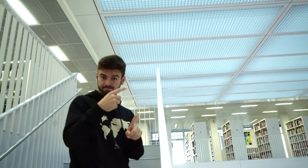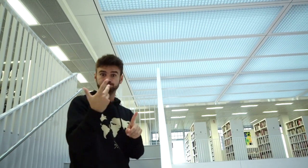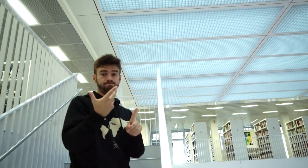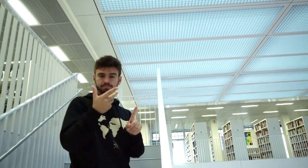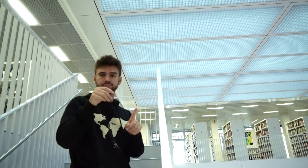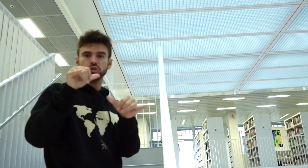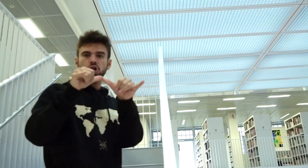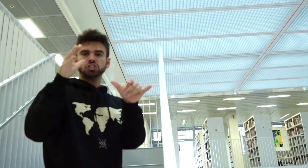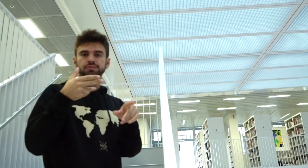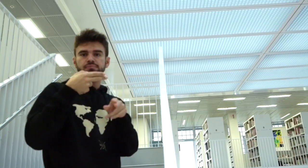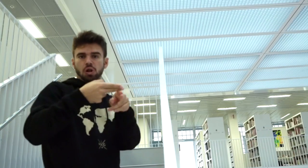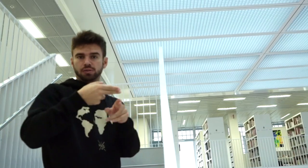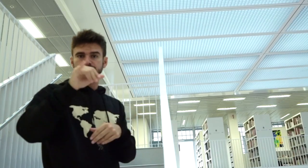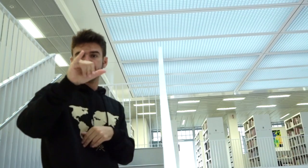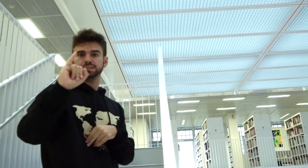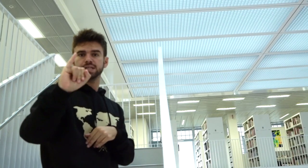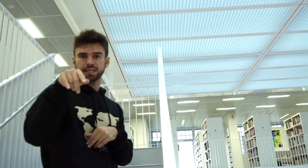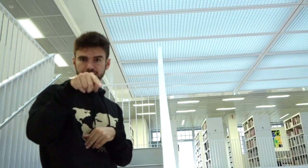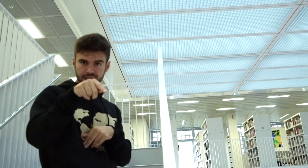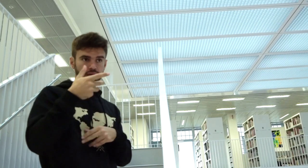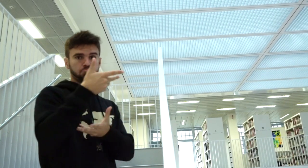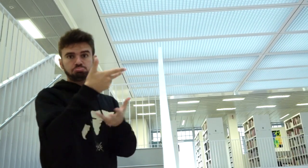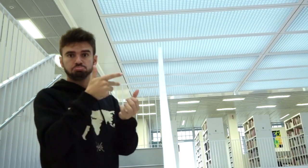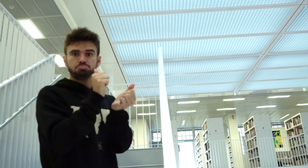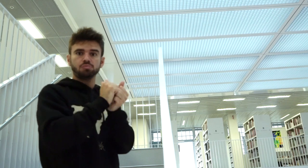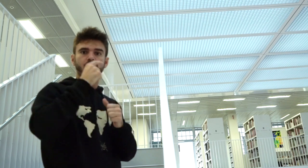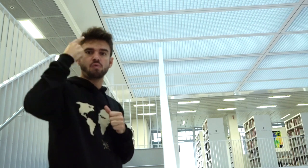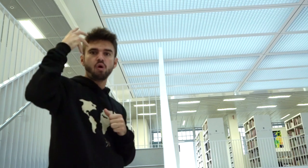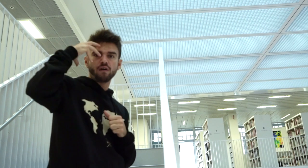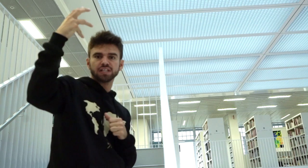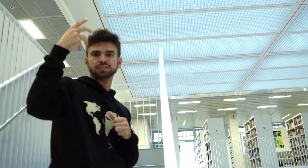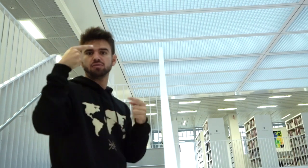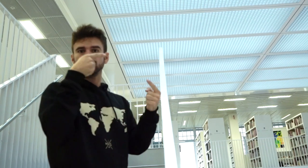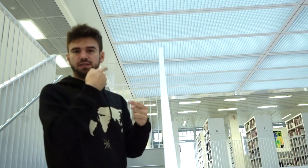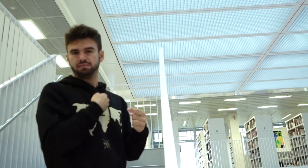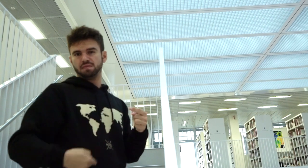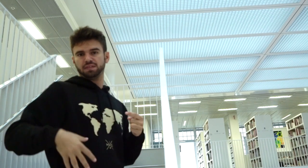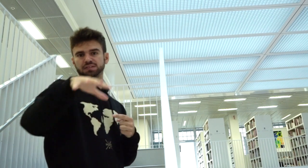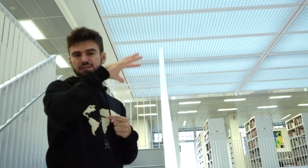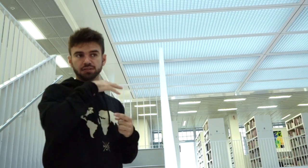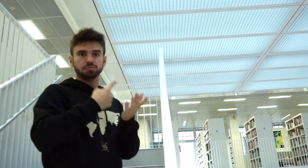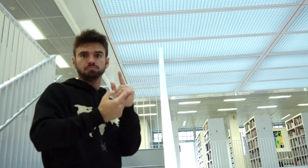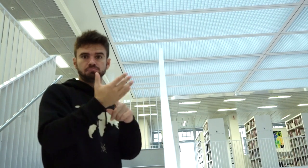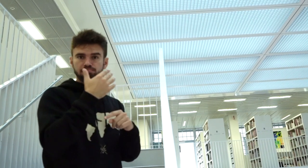Yi Architect won the competition and discussed with a government.